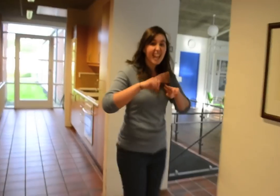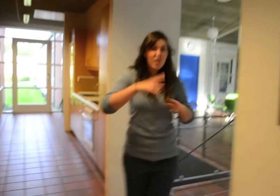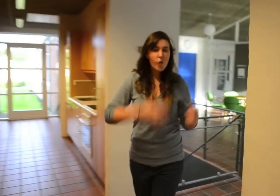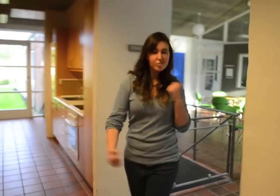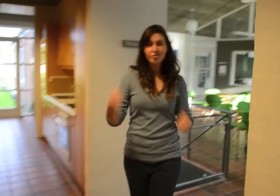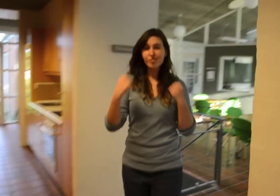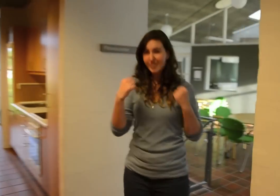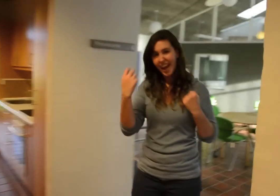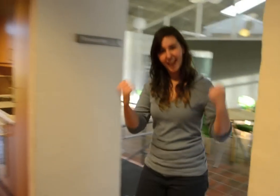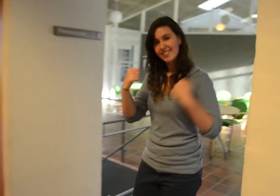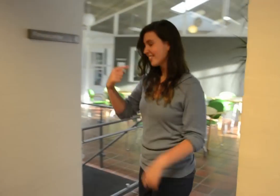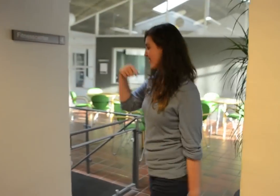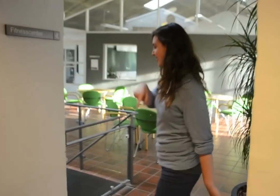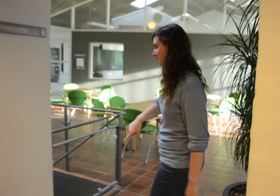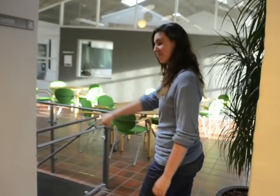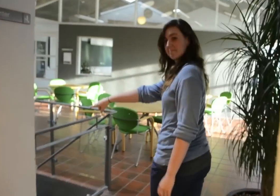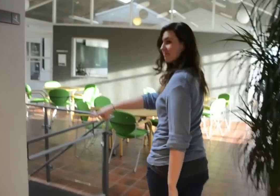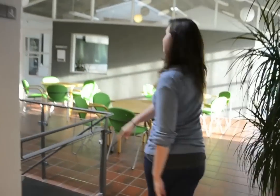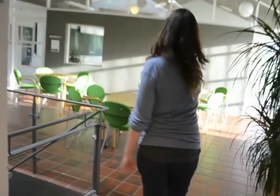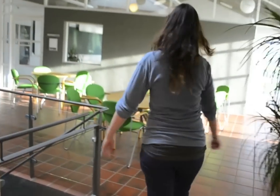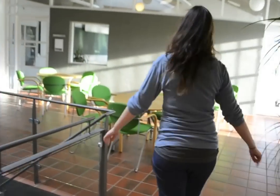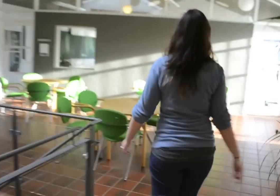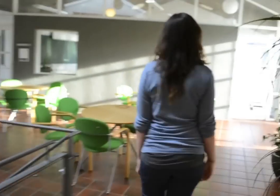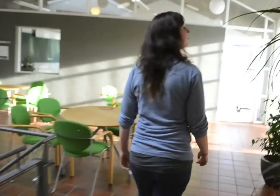If you feel like you want to work out, we have our own gym here!